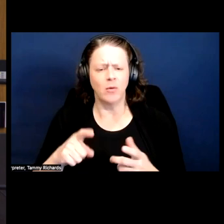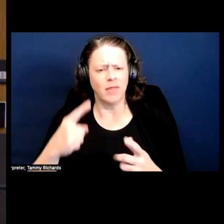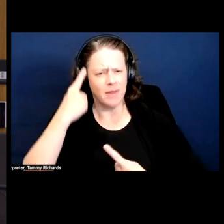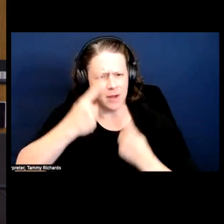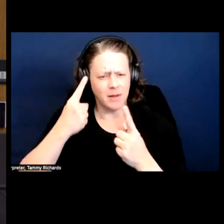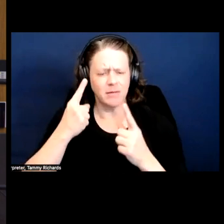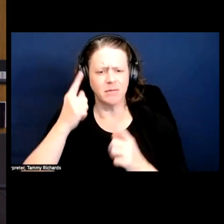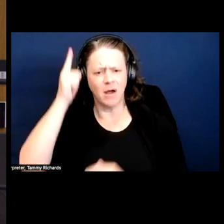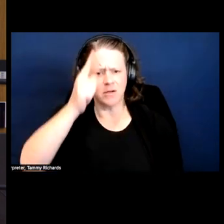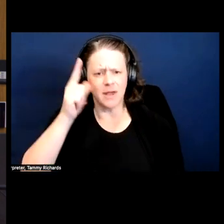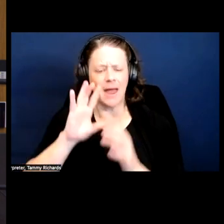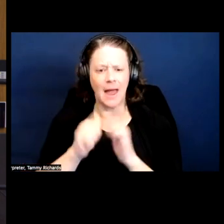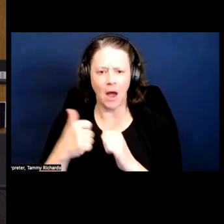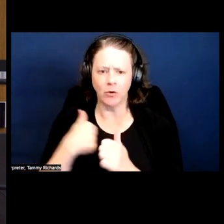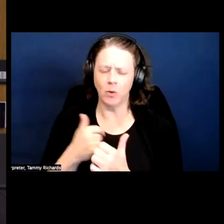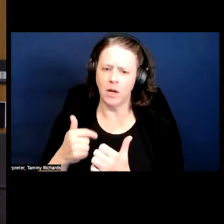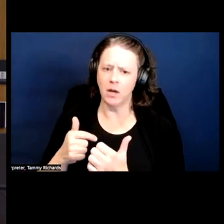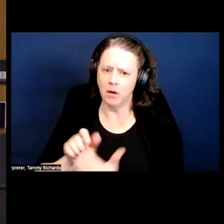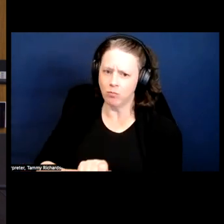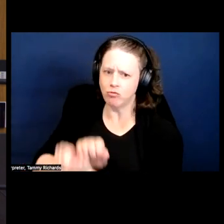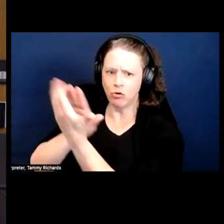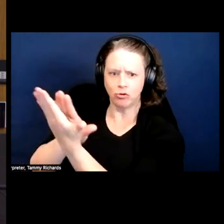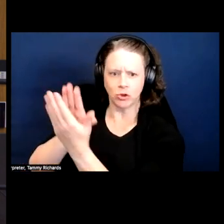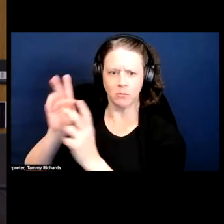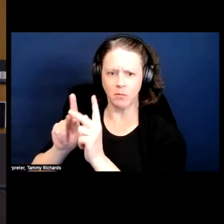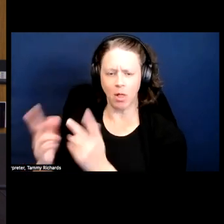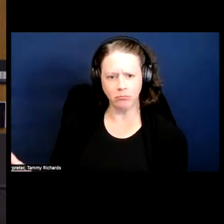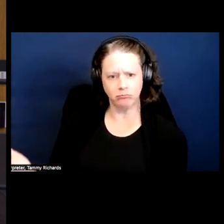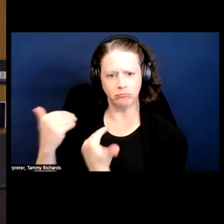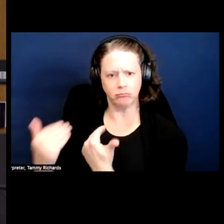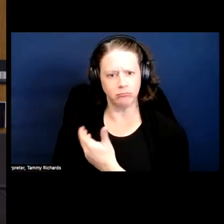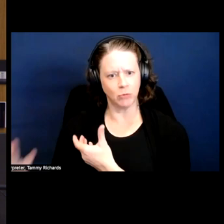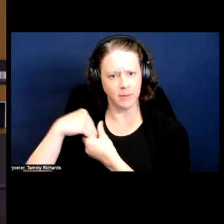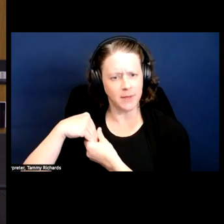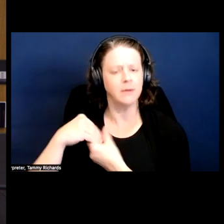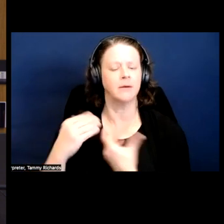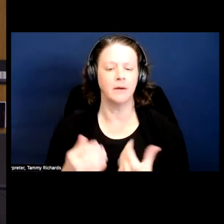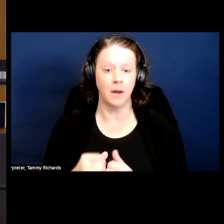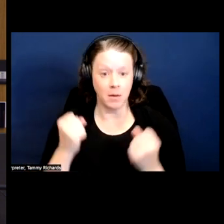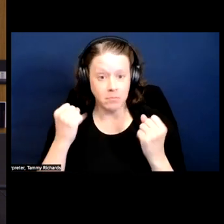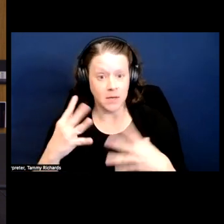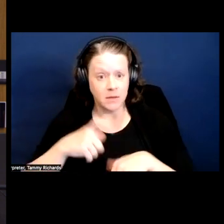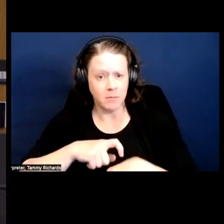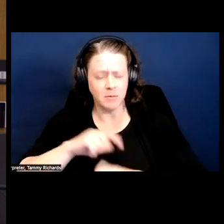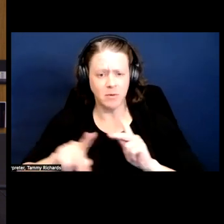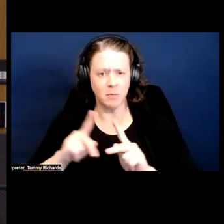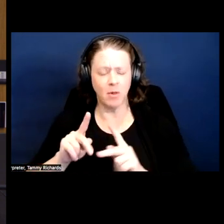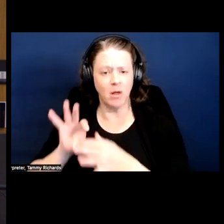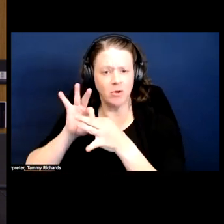way that we approach people and bring them in. Because I think there are a lot of moments where people do associate disability with